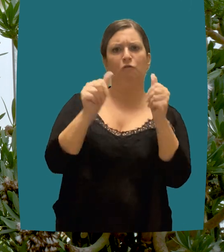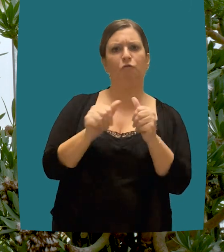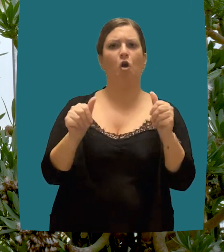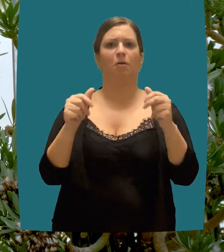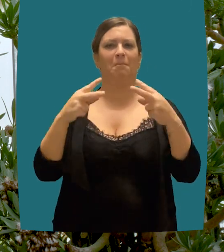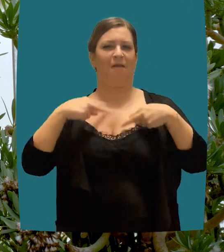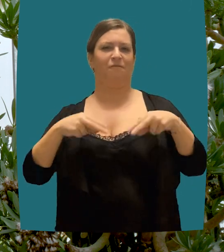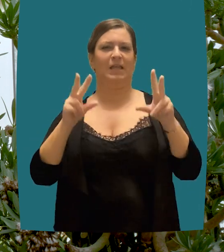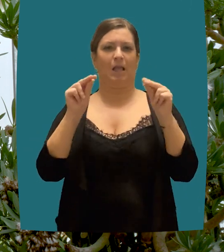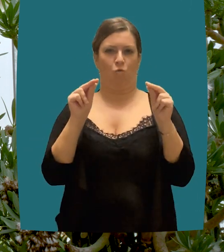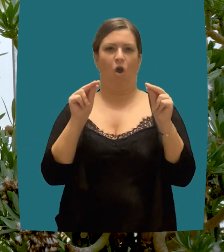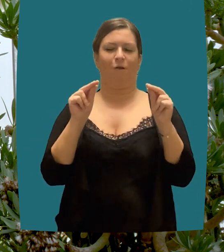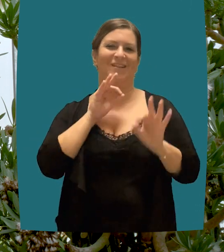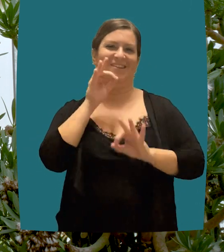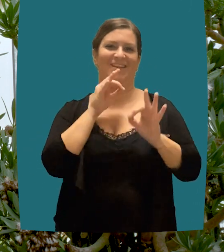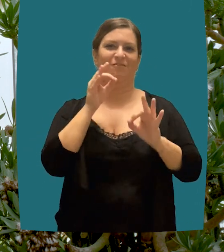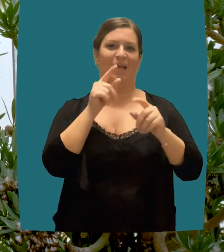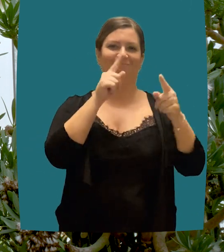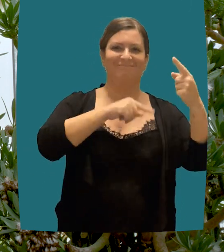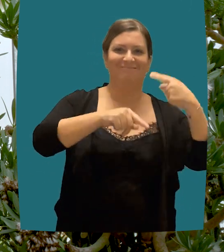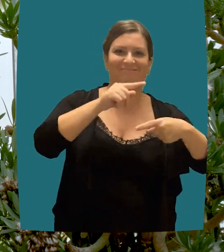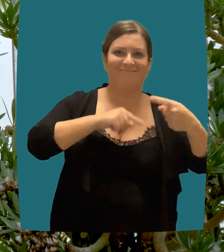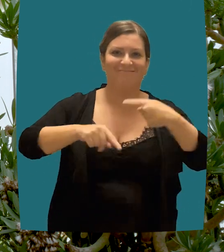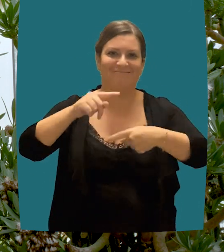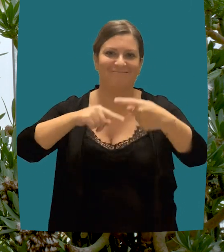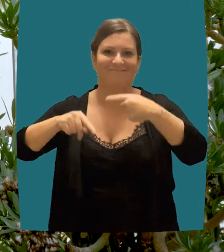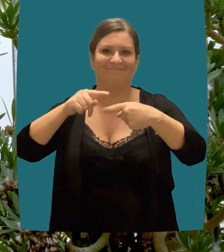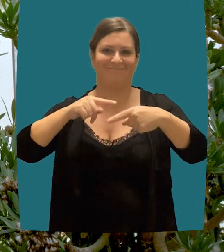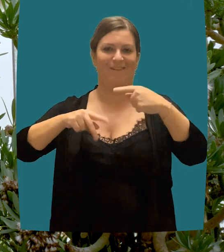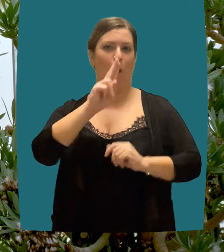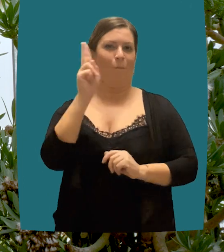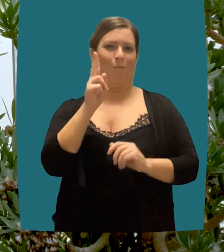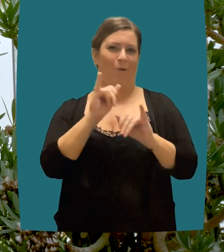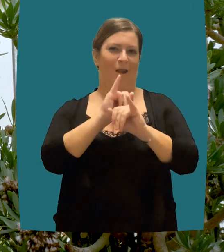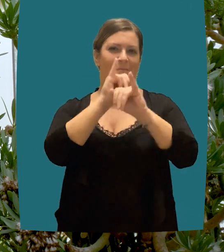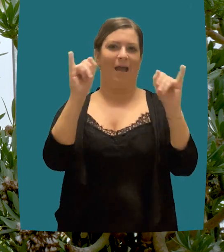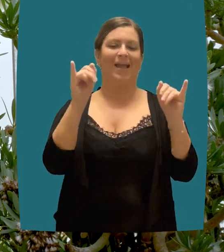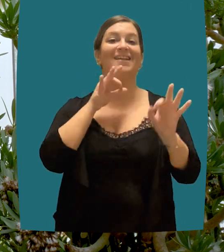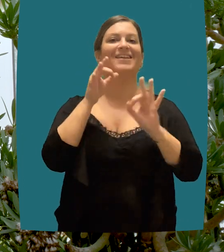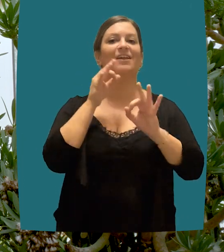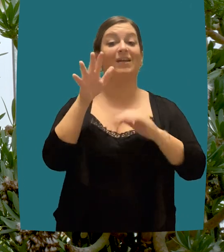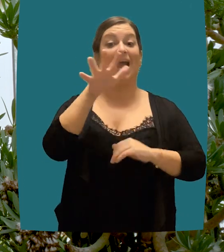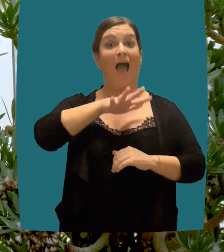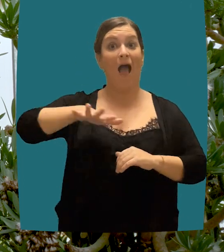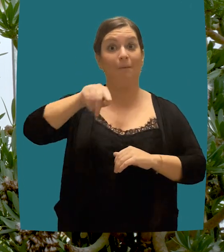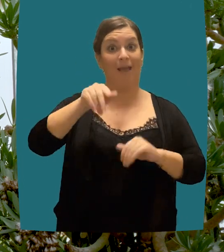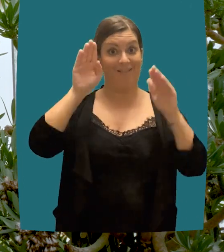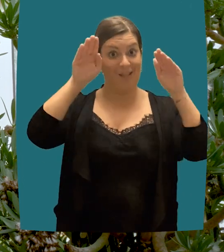protection of the so-called “intergenerational equity” principle. This principle aims to guarantee